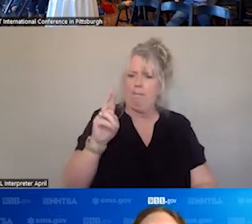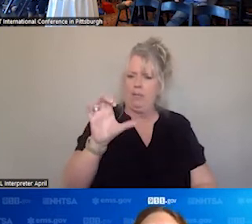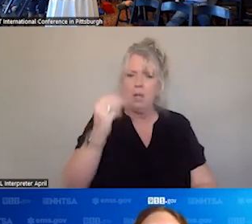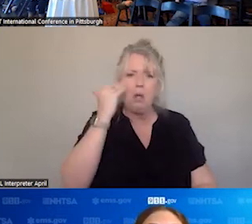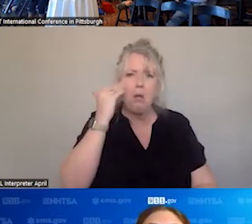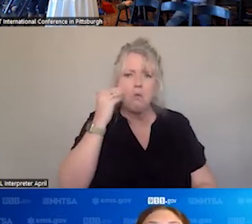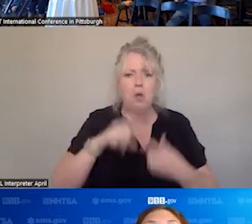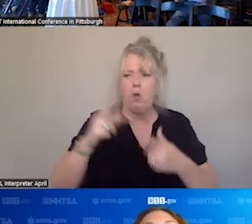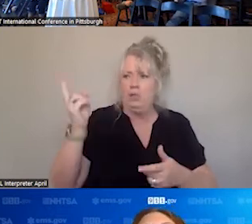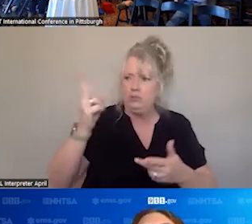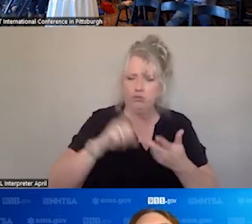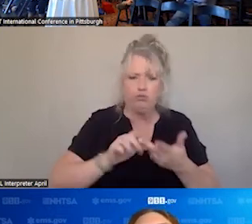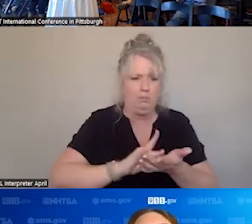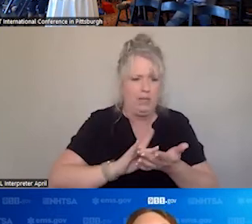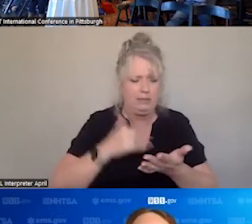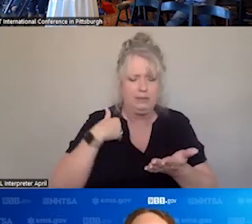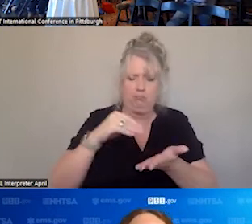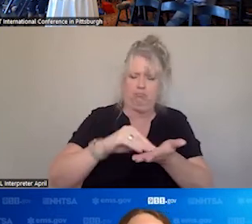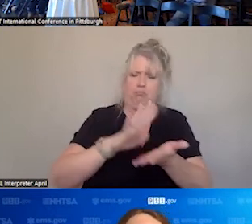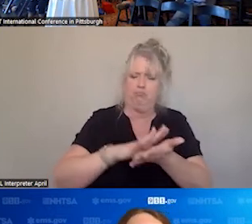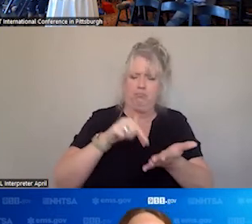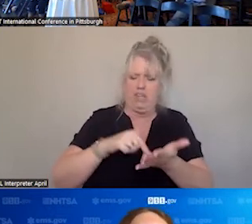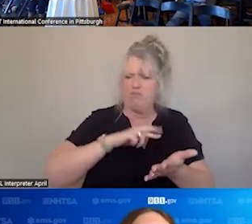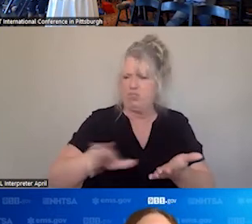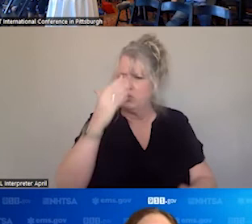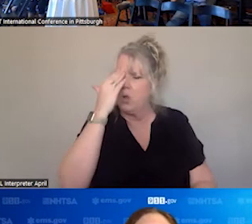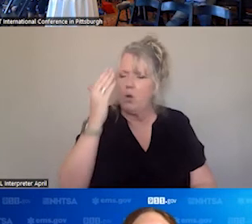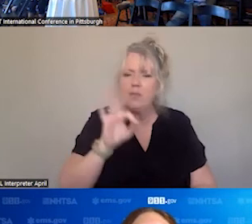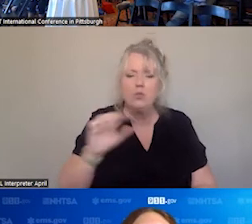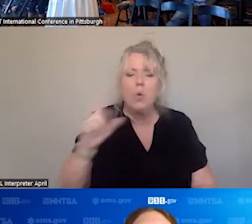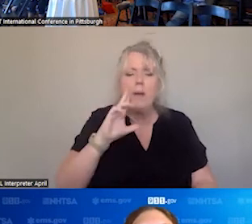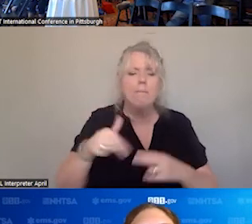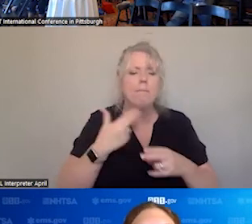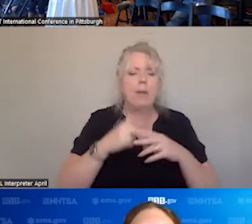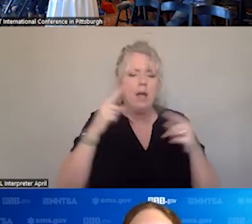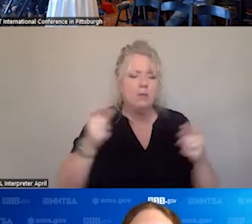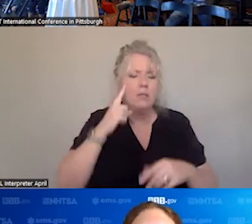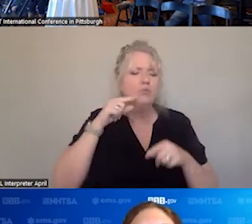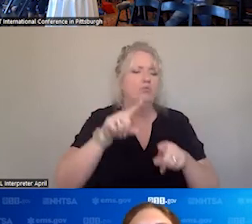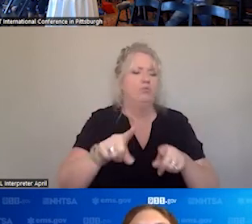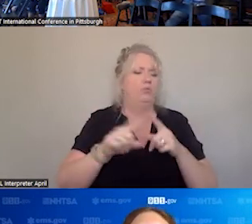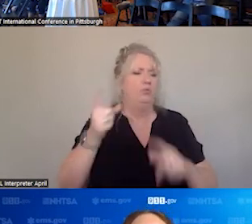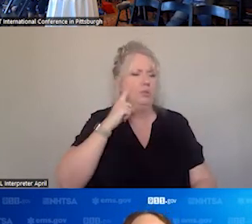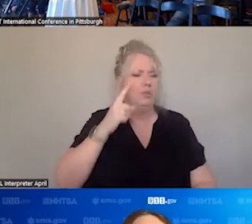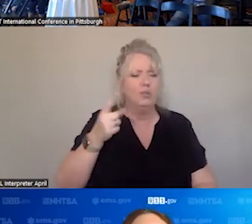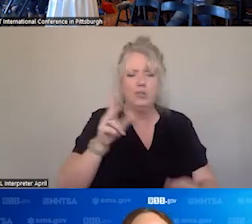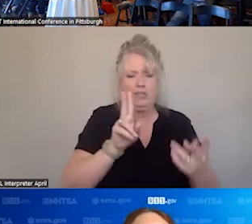ETC, SO THERE ARE 911 OPERATOR WILL KNOW HAZARDS AT HIGHWAY INTERSECTION, KNOW ALL OF THE DIFFERENT